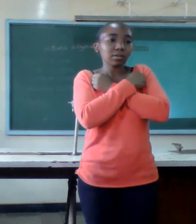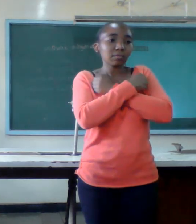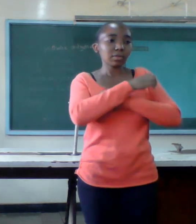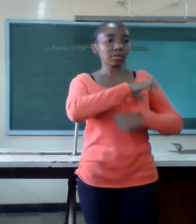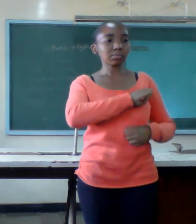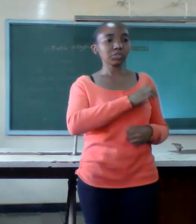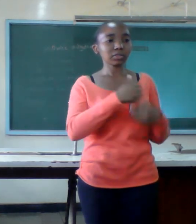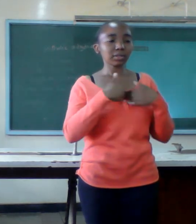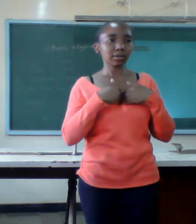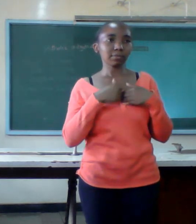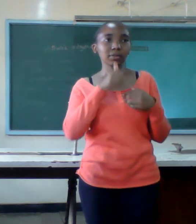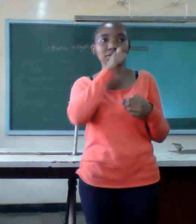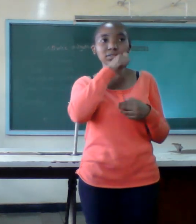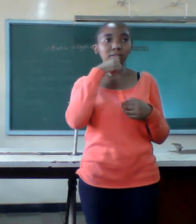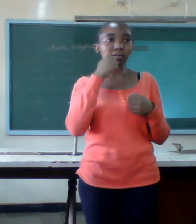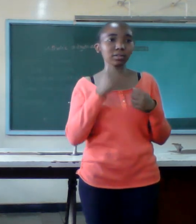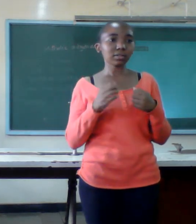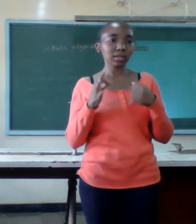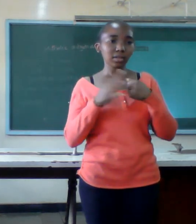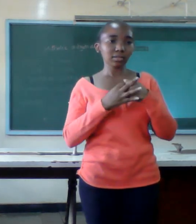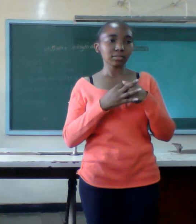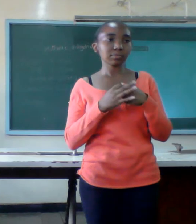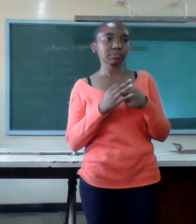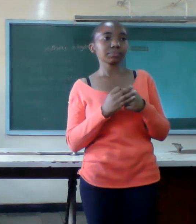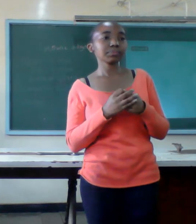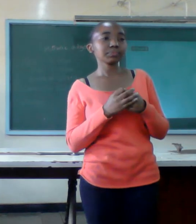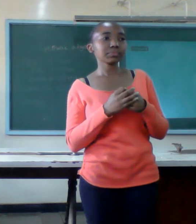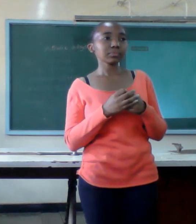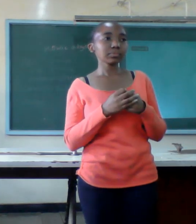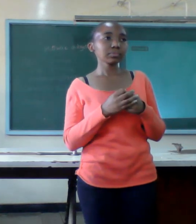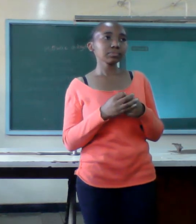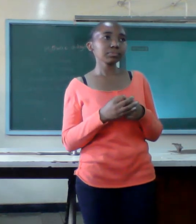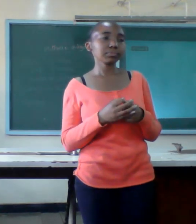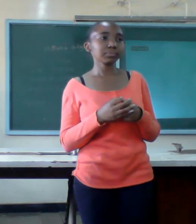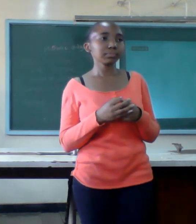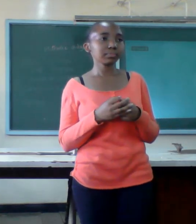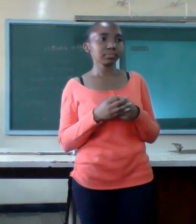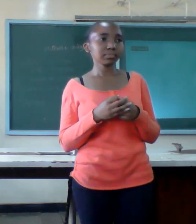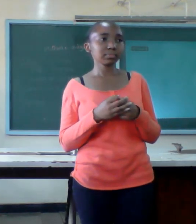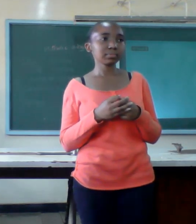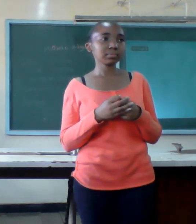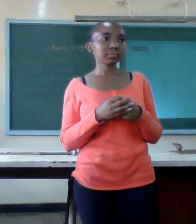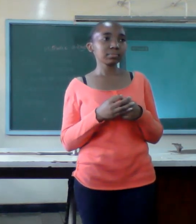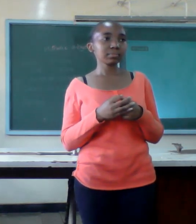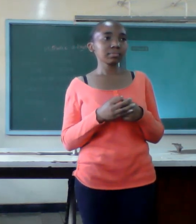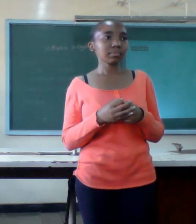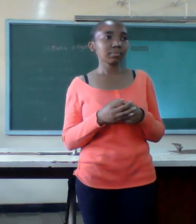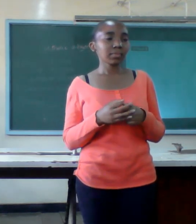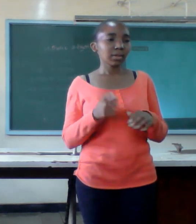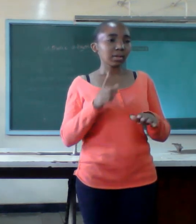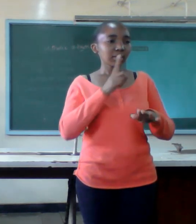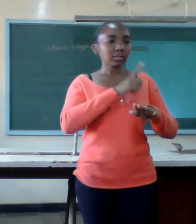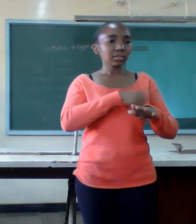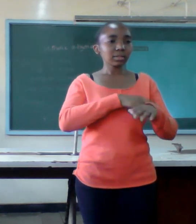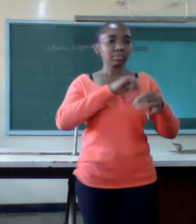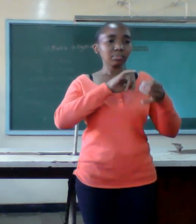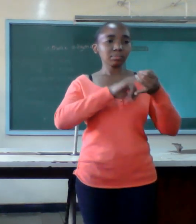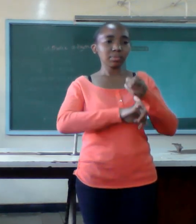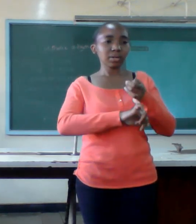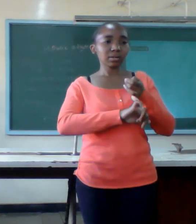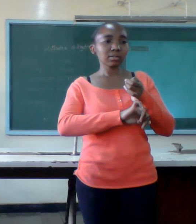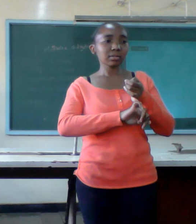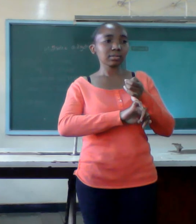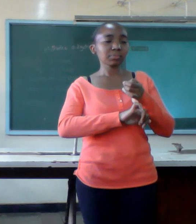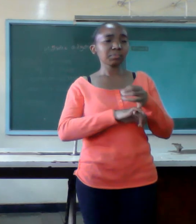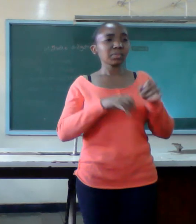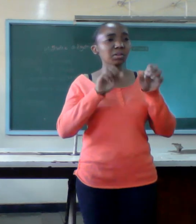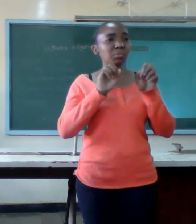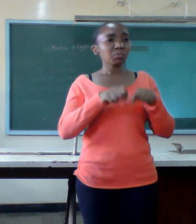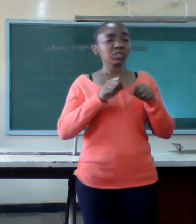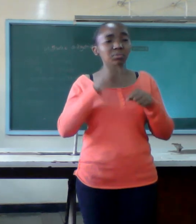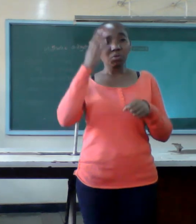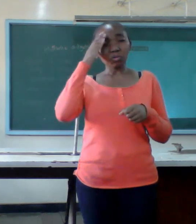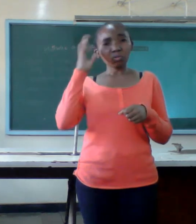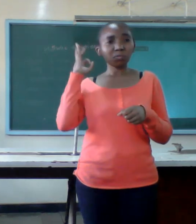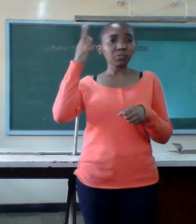age getting married is taking a huge lease you cannot predict what will happen in future